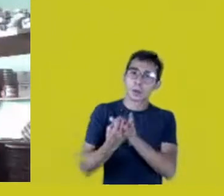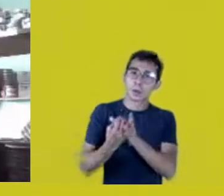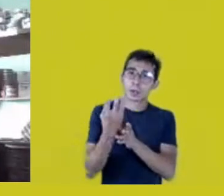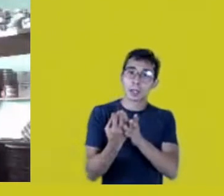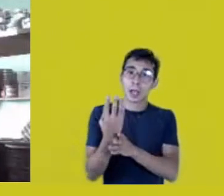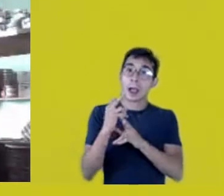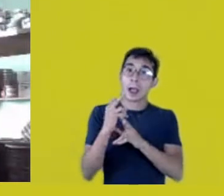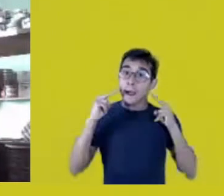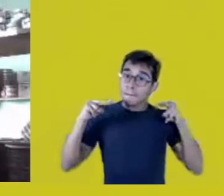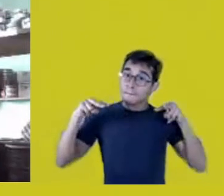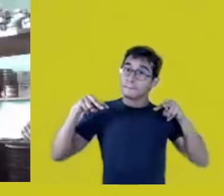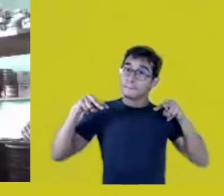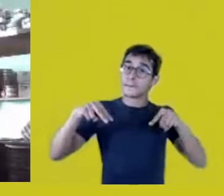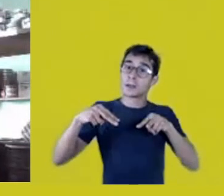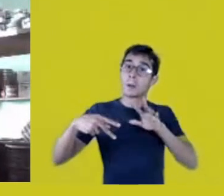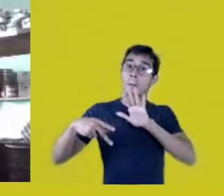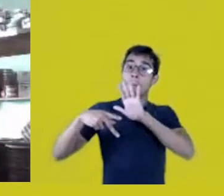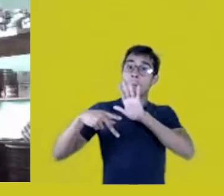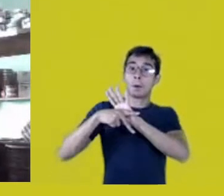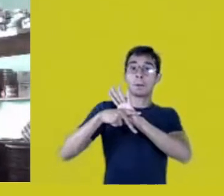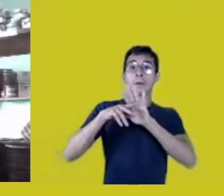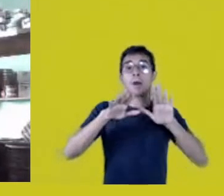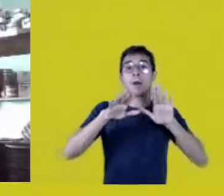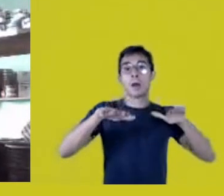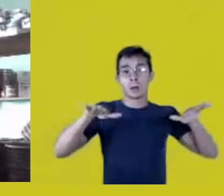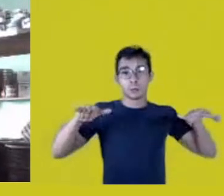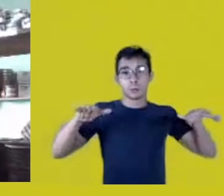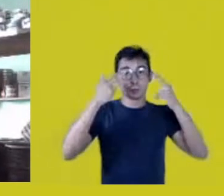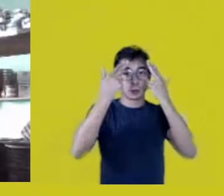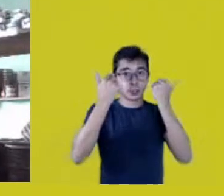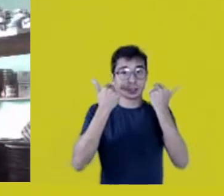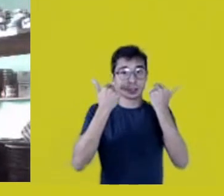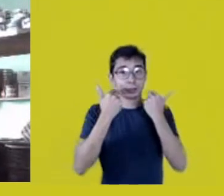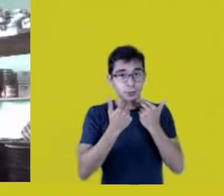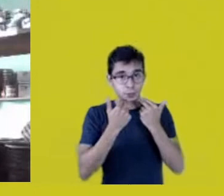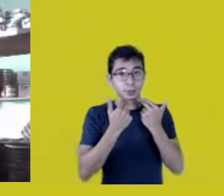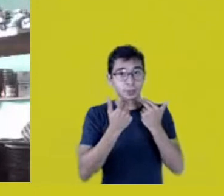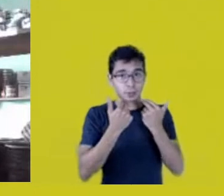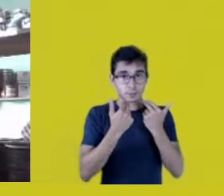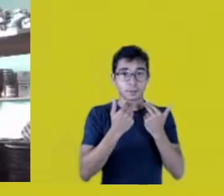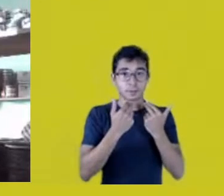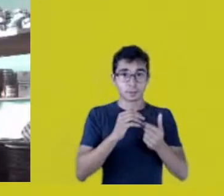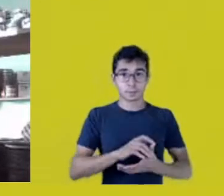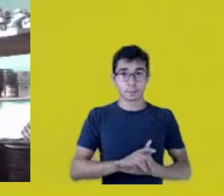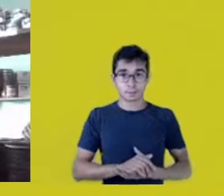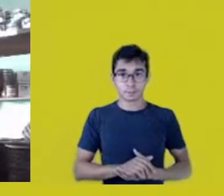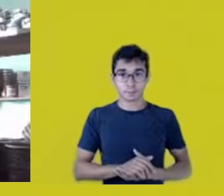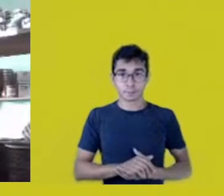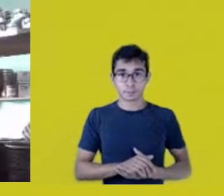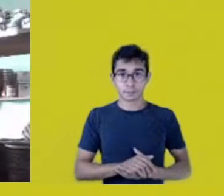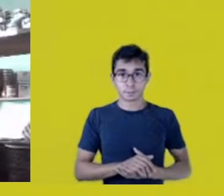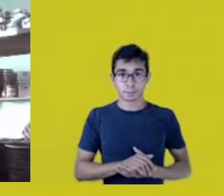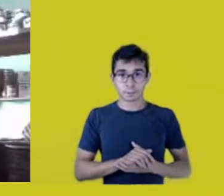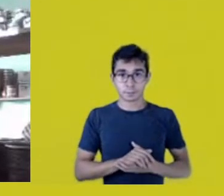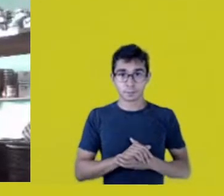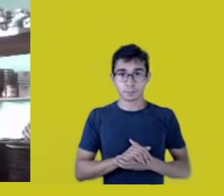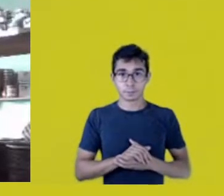of Native students in relation to the themes chosen by them.